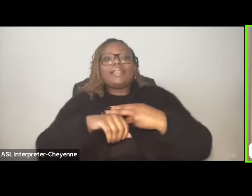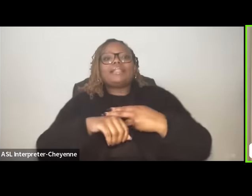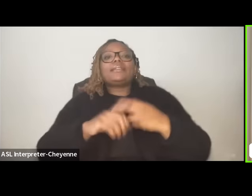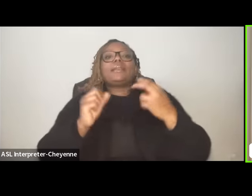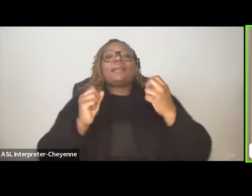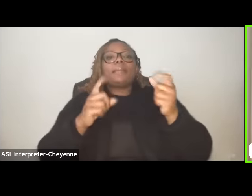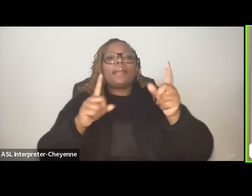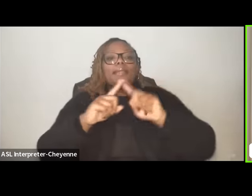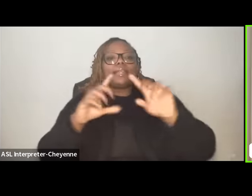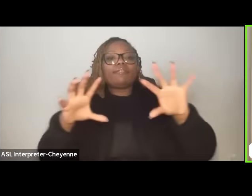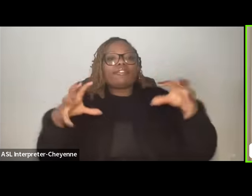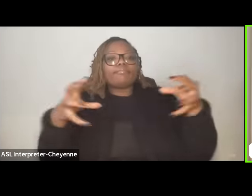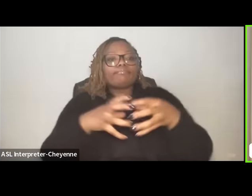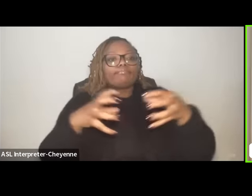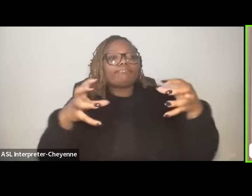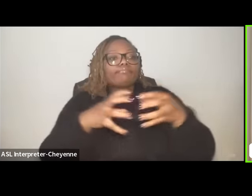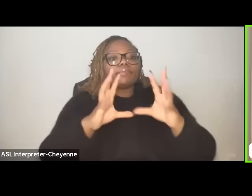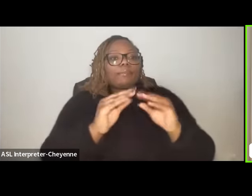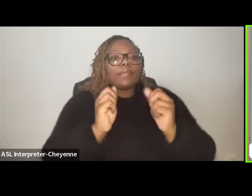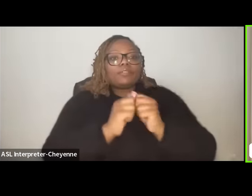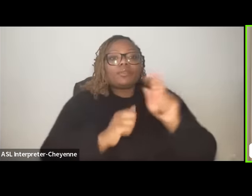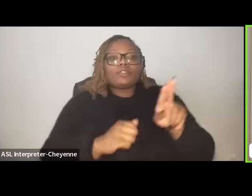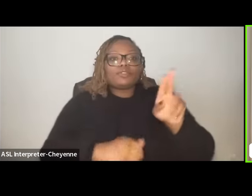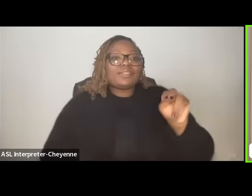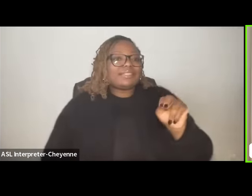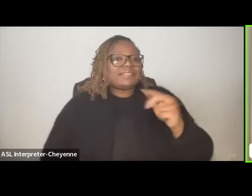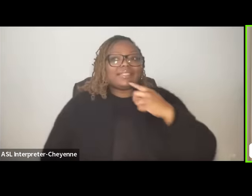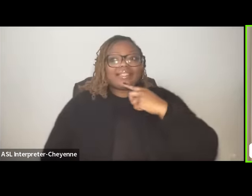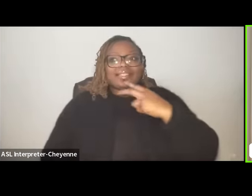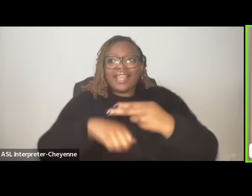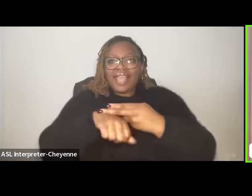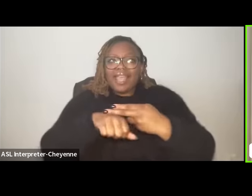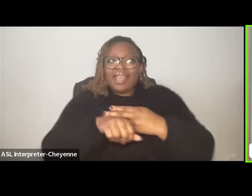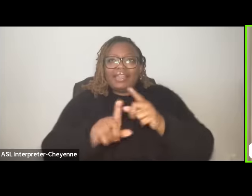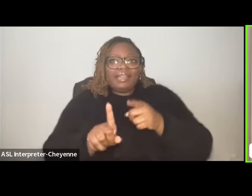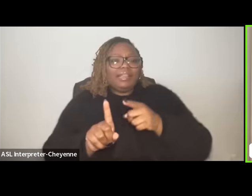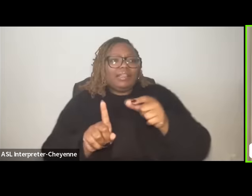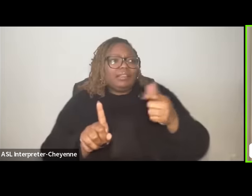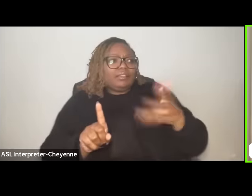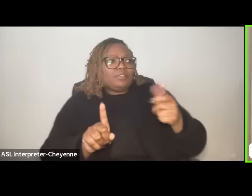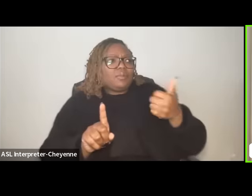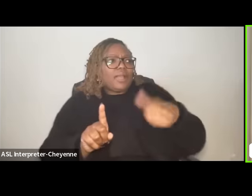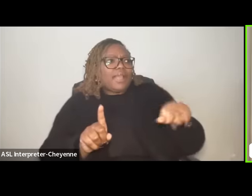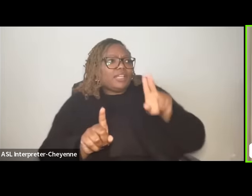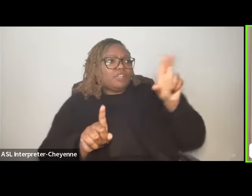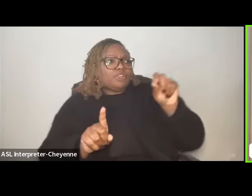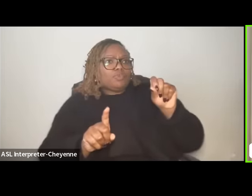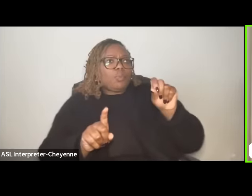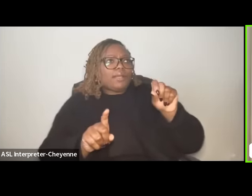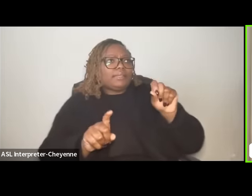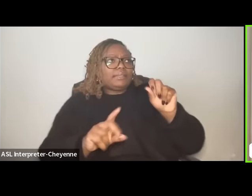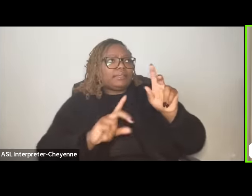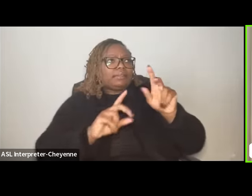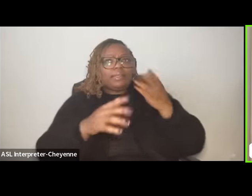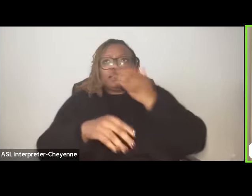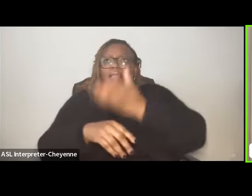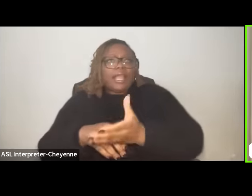the United Nations to say um Haiti does not want any us presence they do not want an occupation and